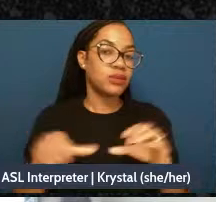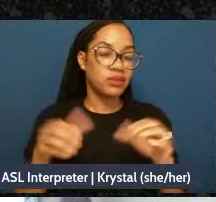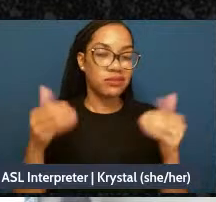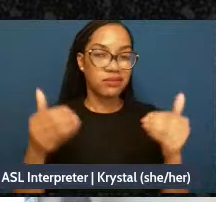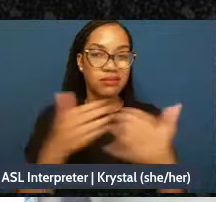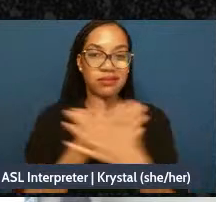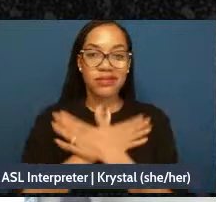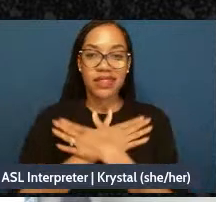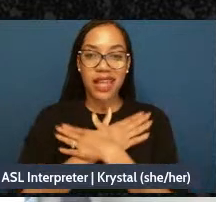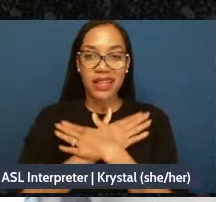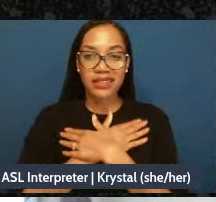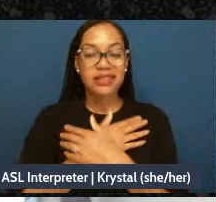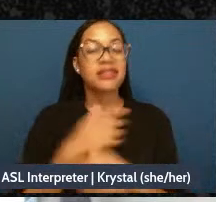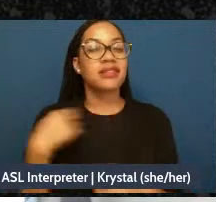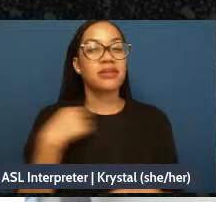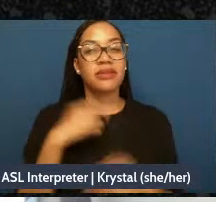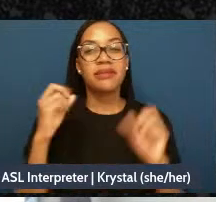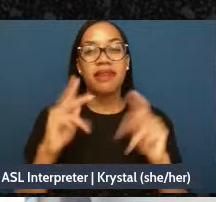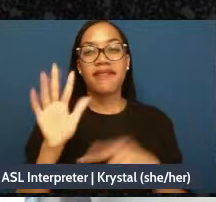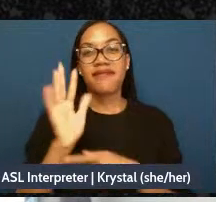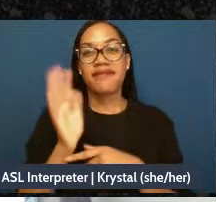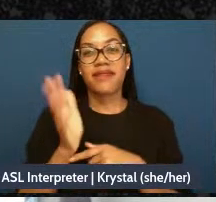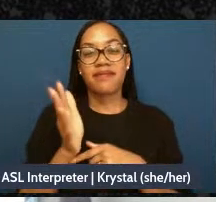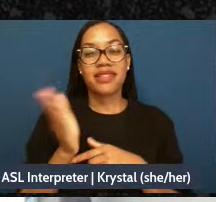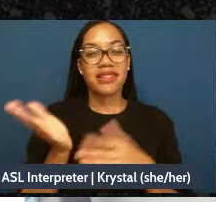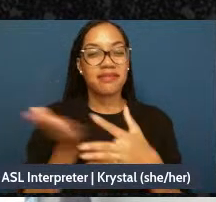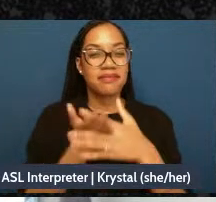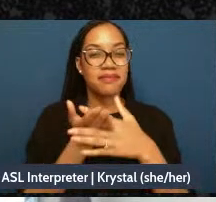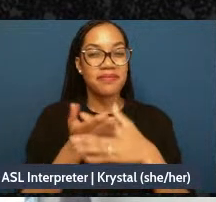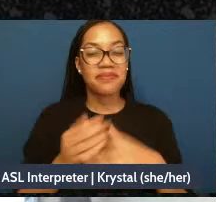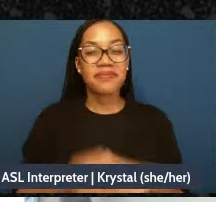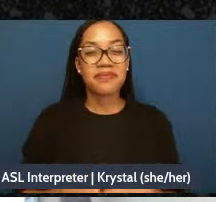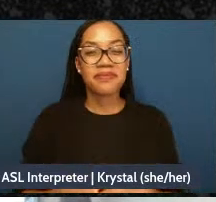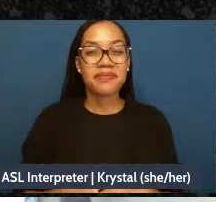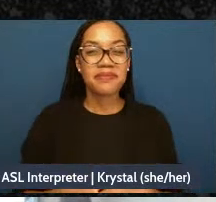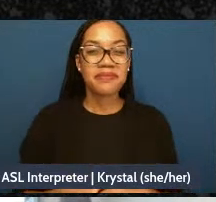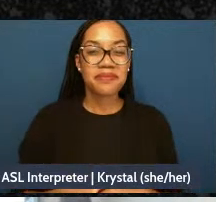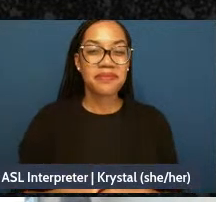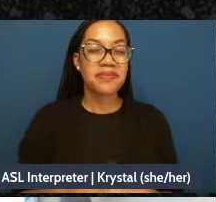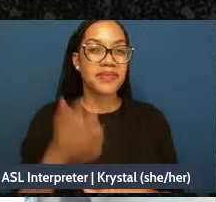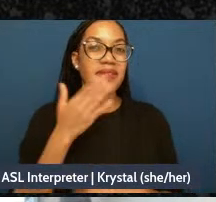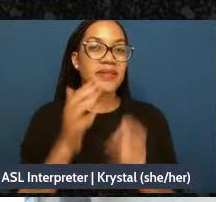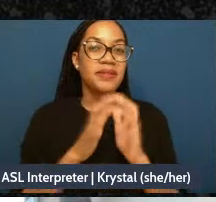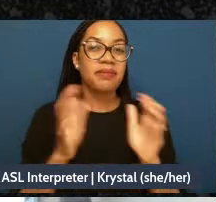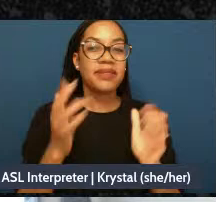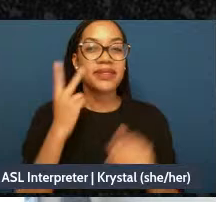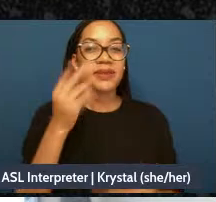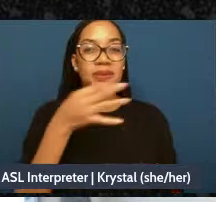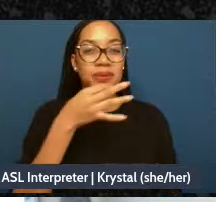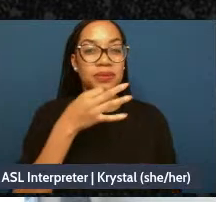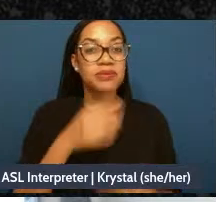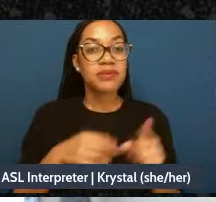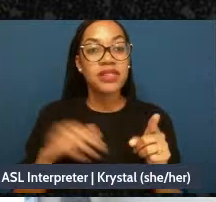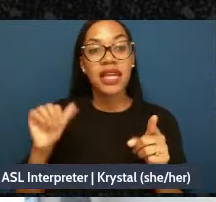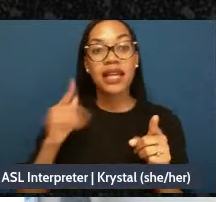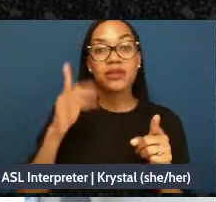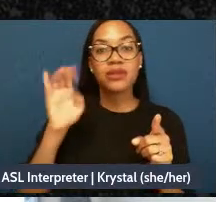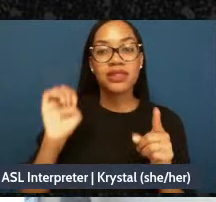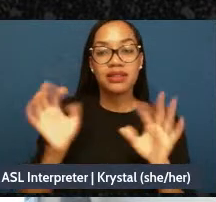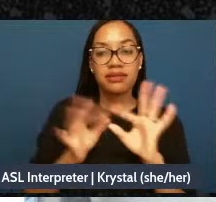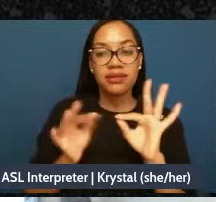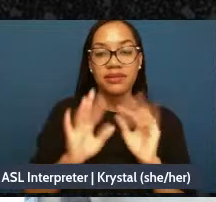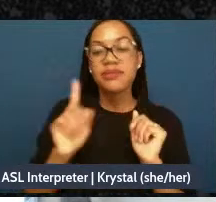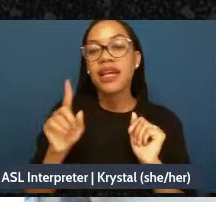in five minutes. Thank you so much, and we'll catch you bac. And just for folks to know our